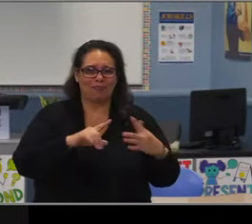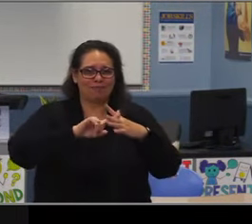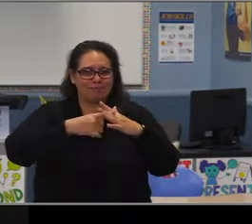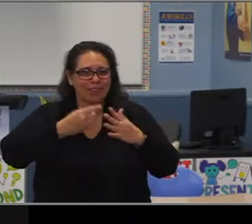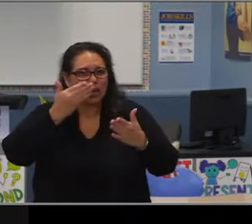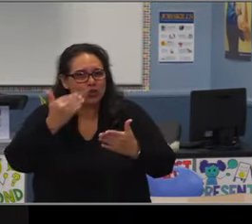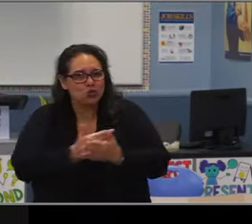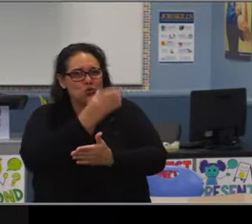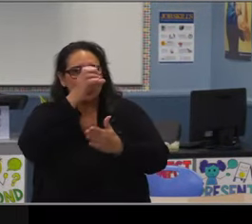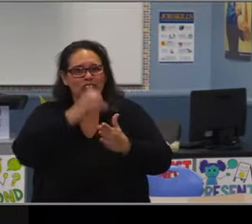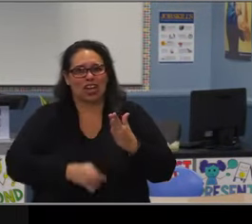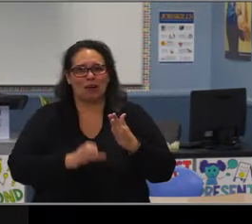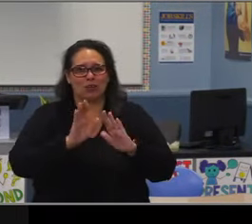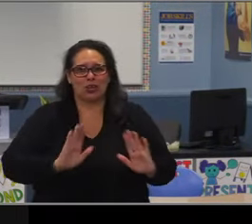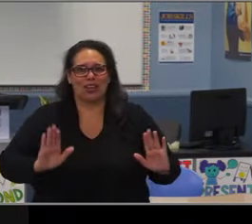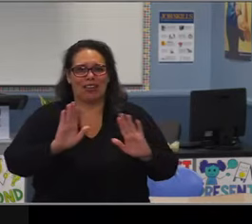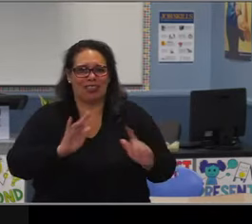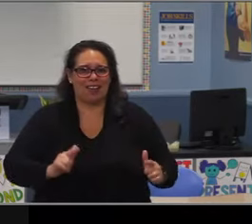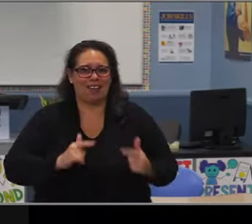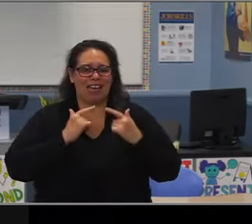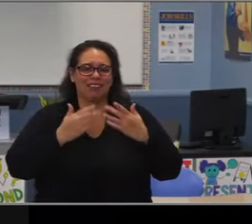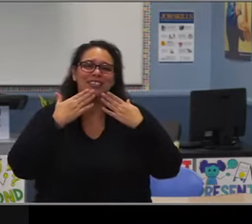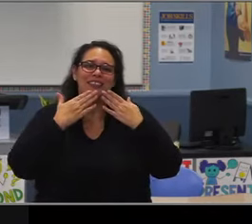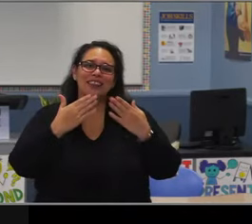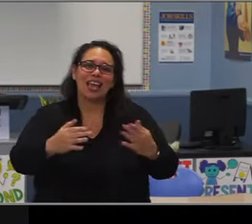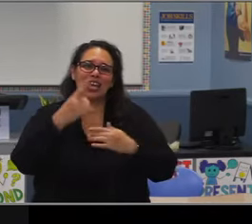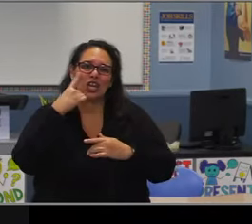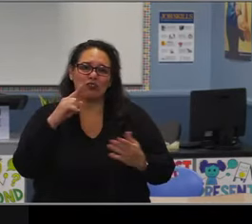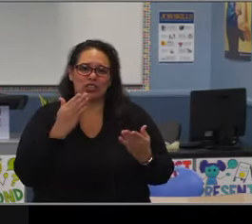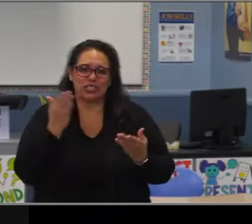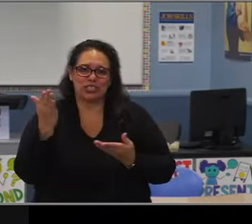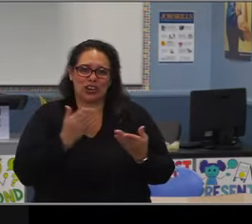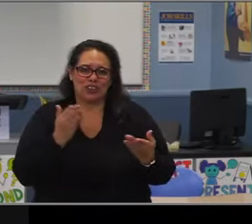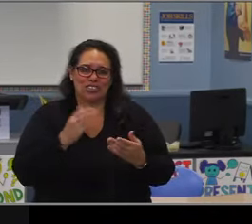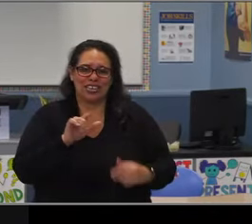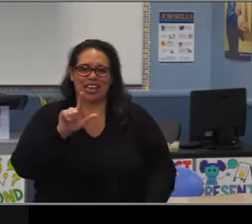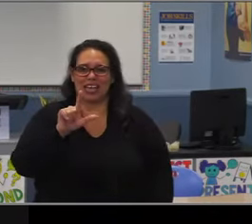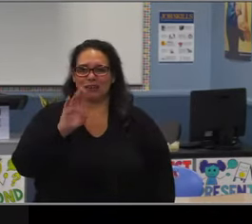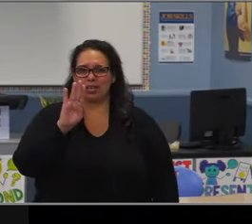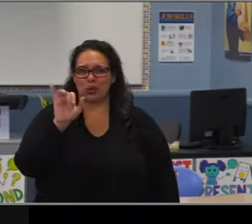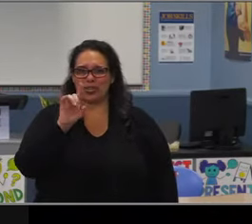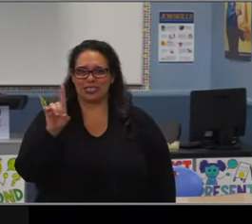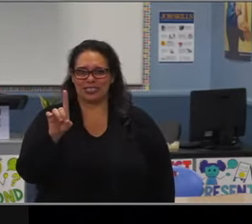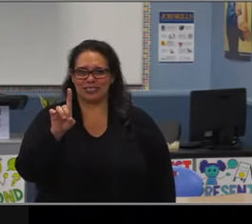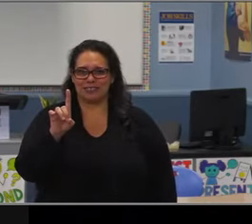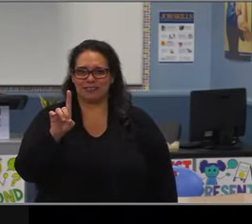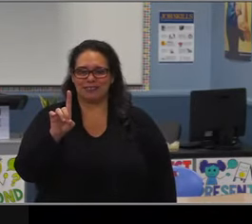I appreciate the opportunities I've had to spend with you going over some of the personnel reports.